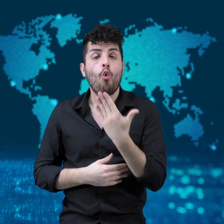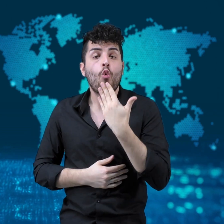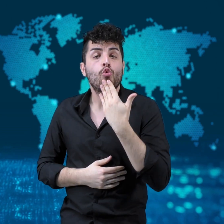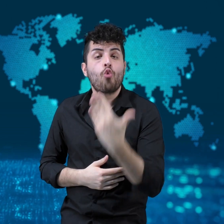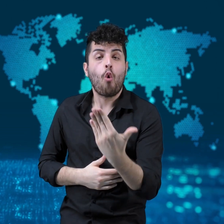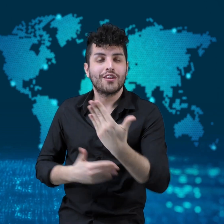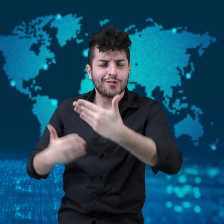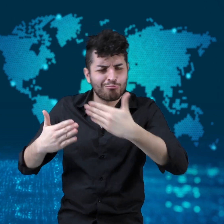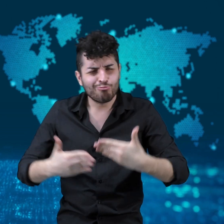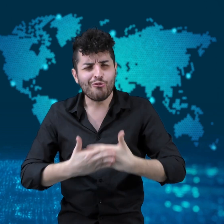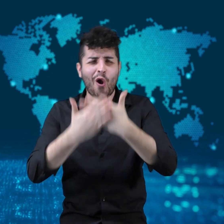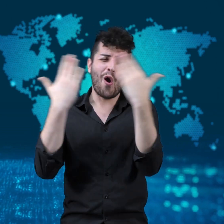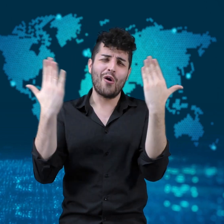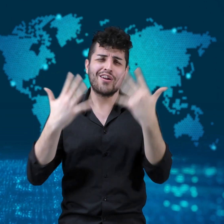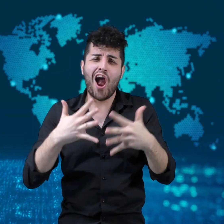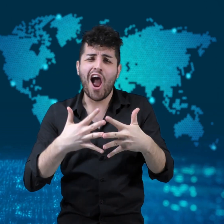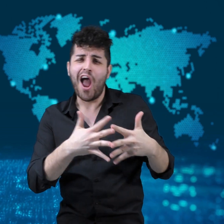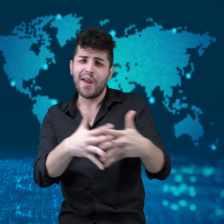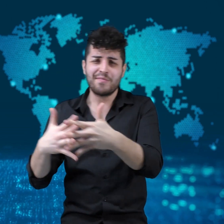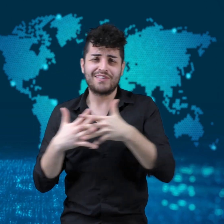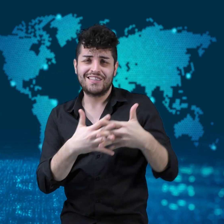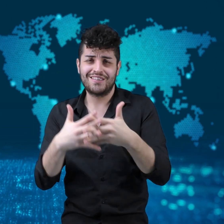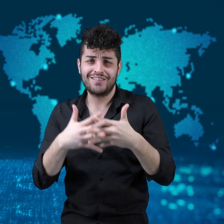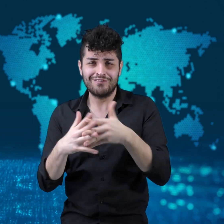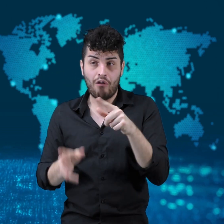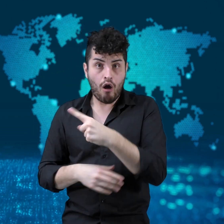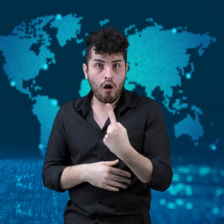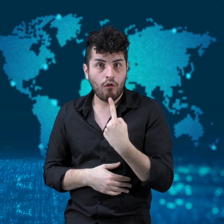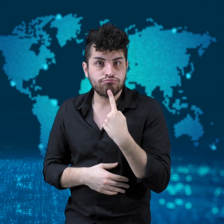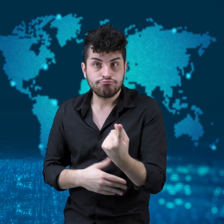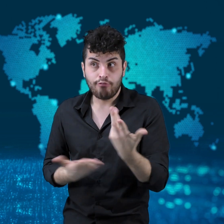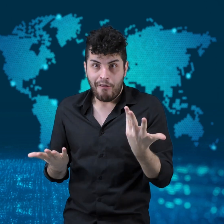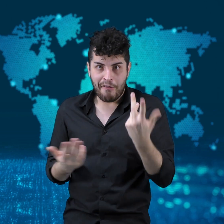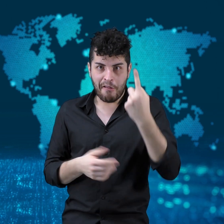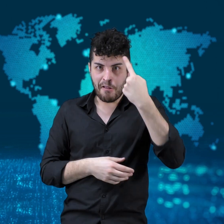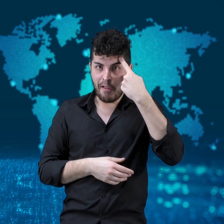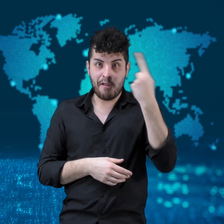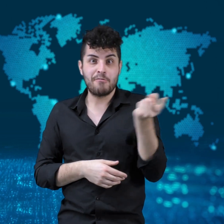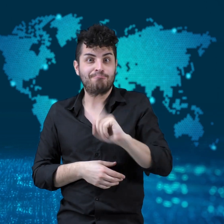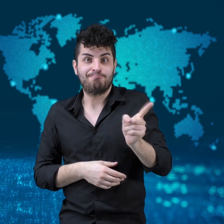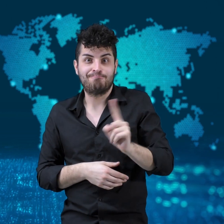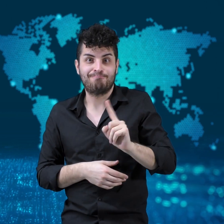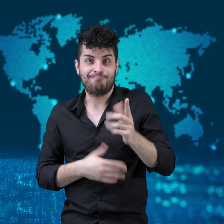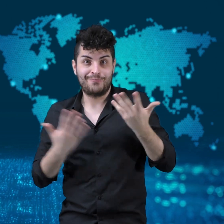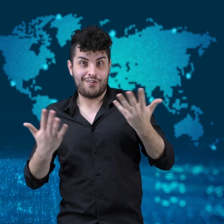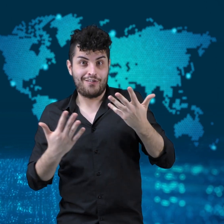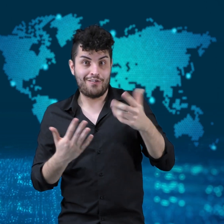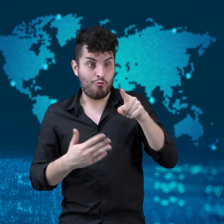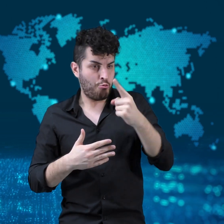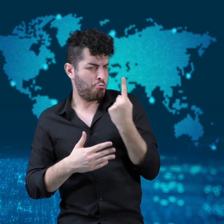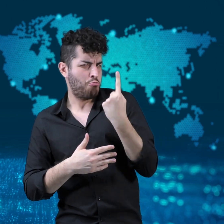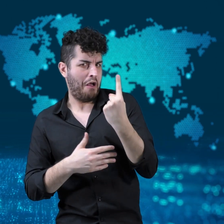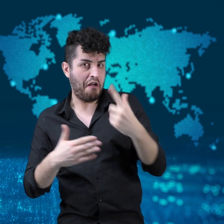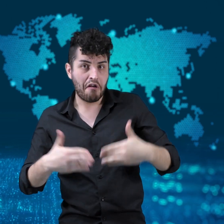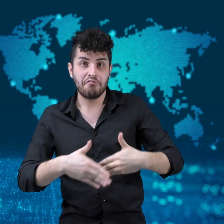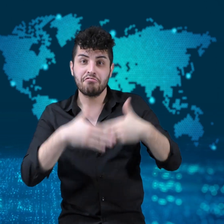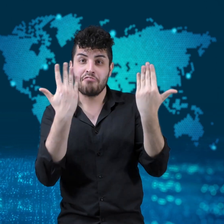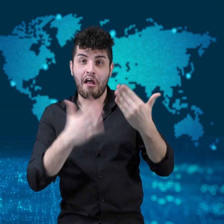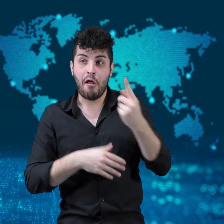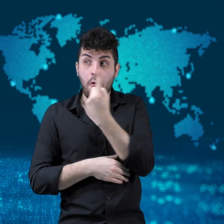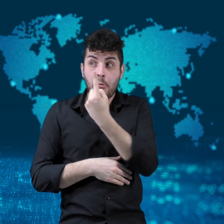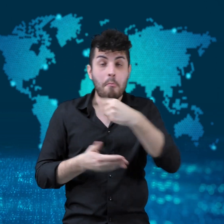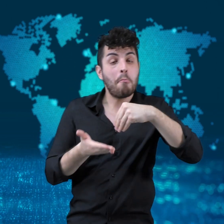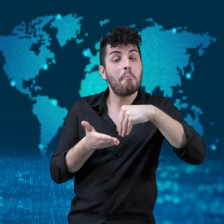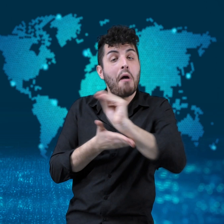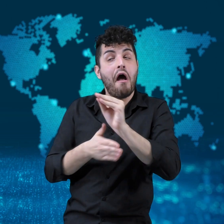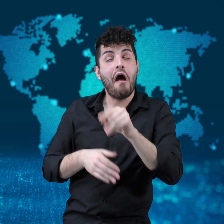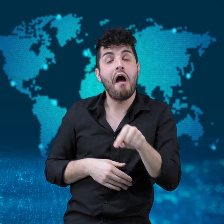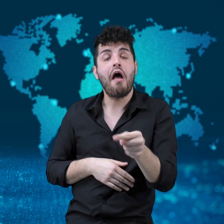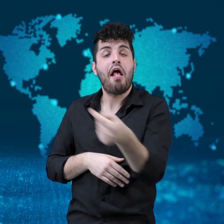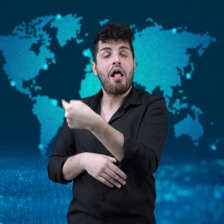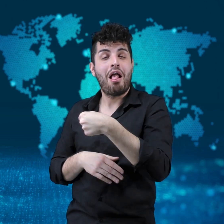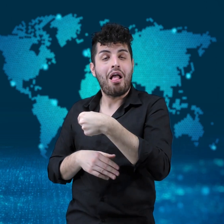The store manager appeared on a talk show called “Good Morning America”